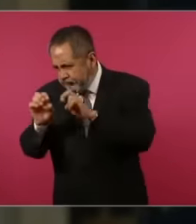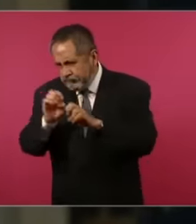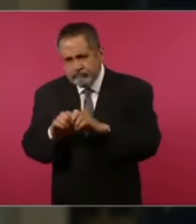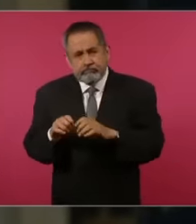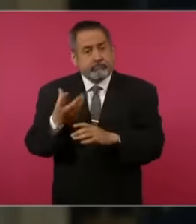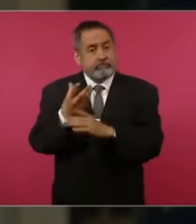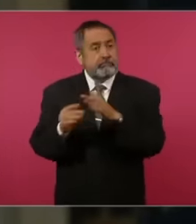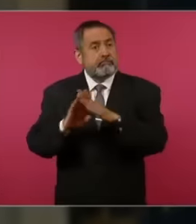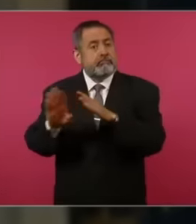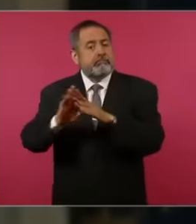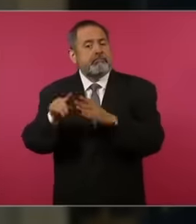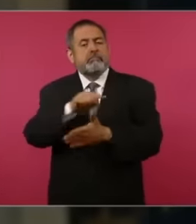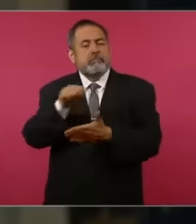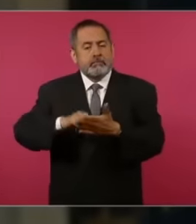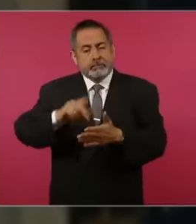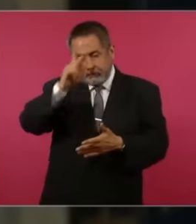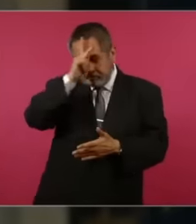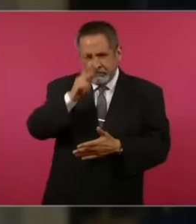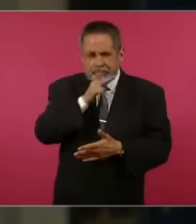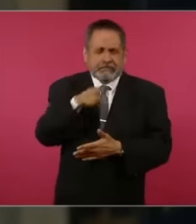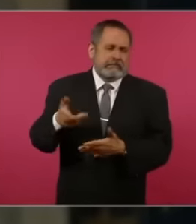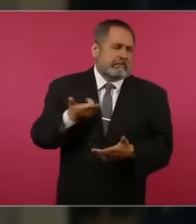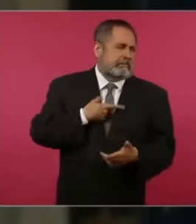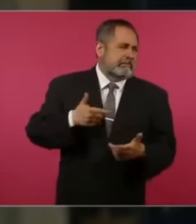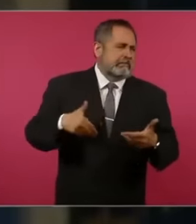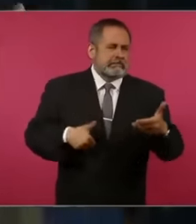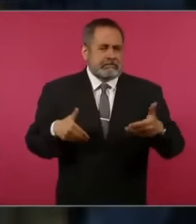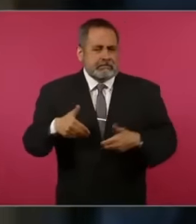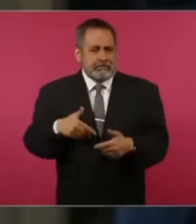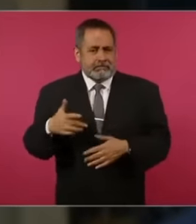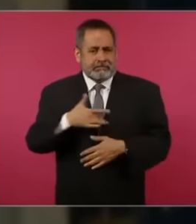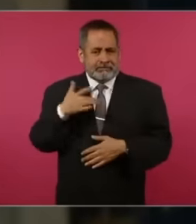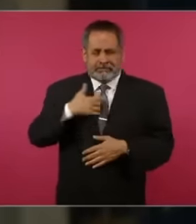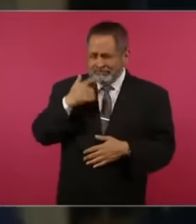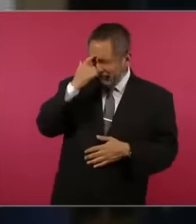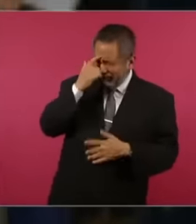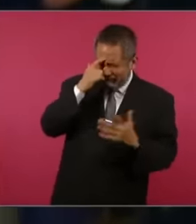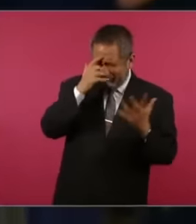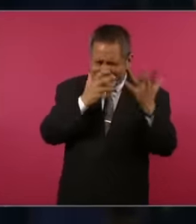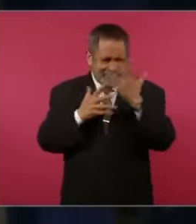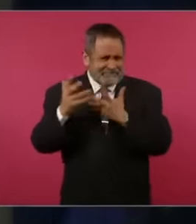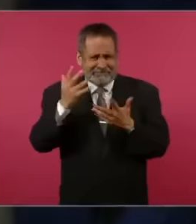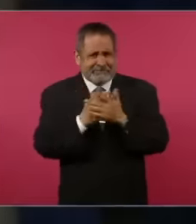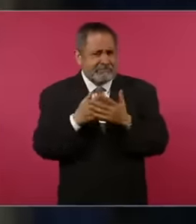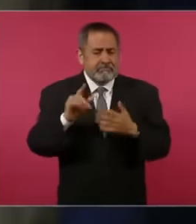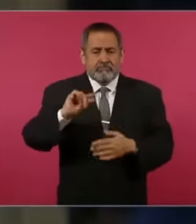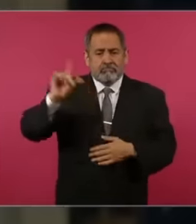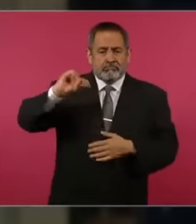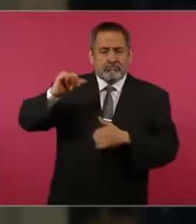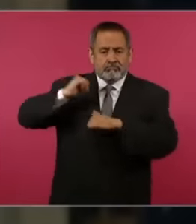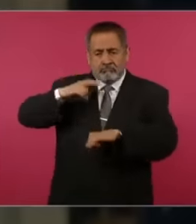Villahermosa complained that they feel dizzy by the Mexican authorities. Because some